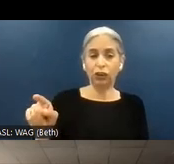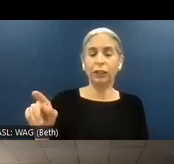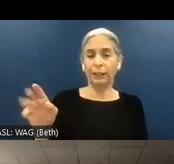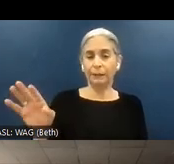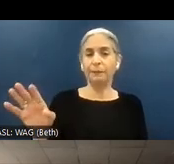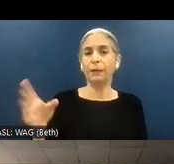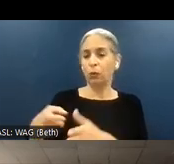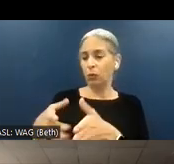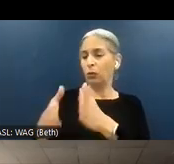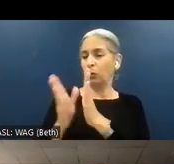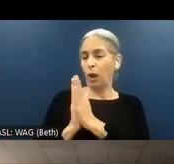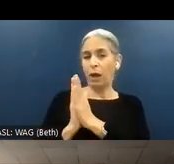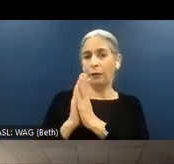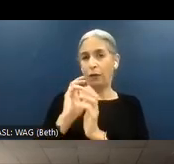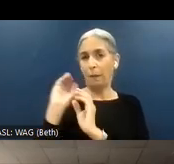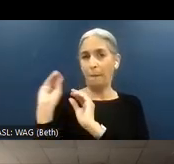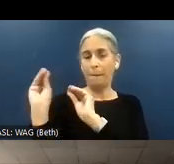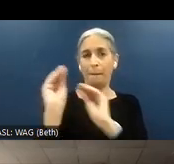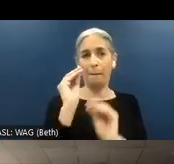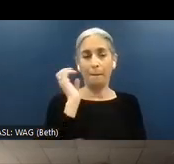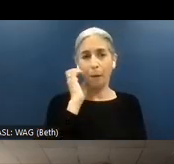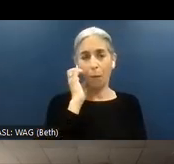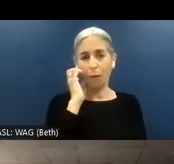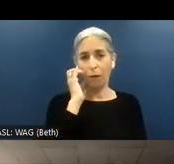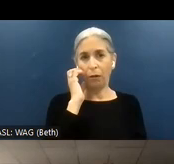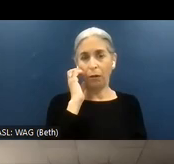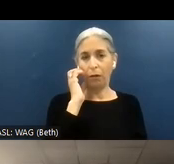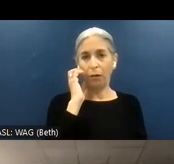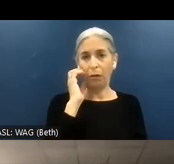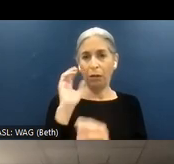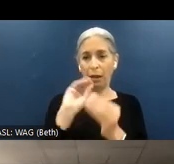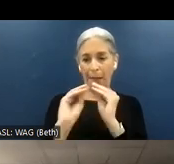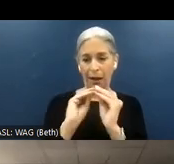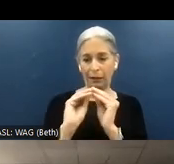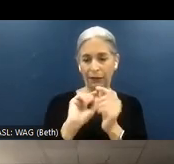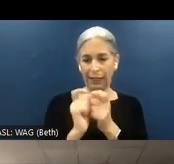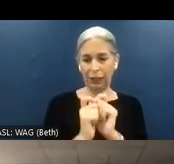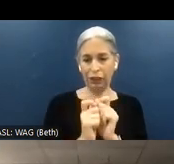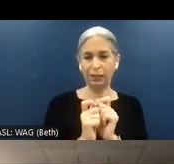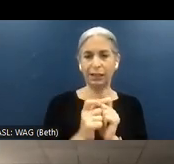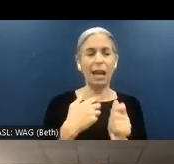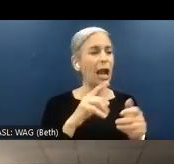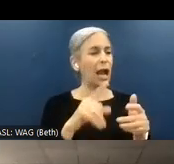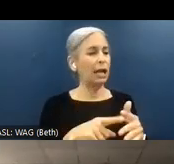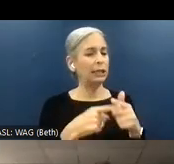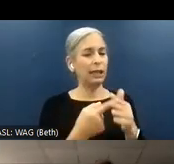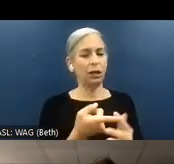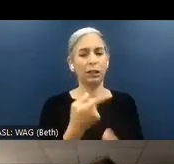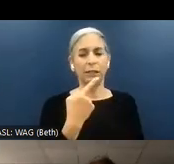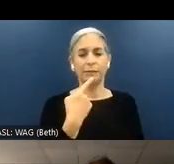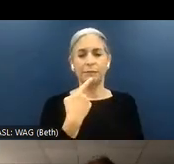required when reviewing mobile applications? Such a great question. I start saying that